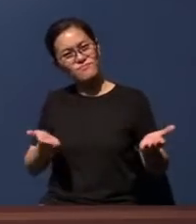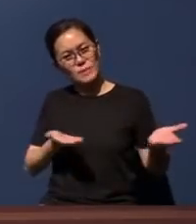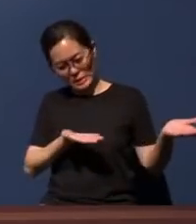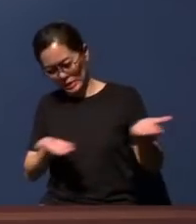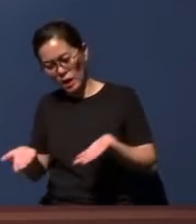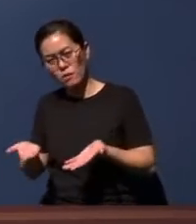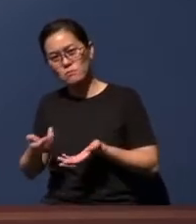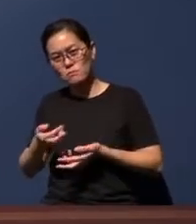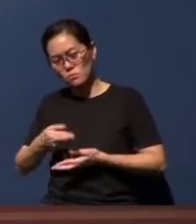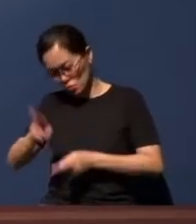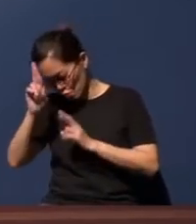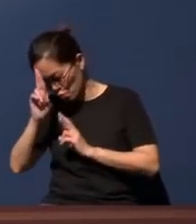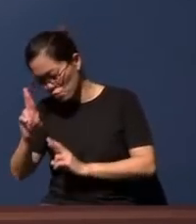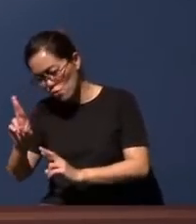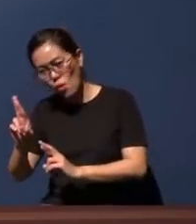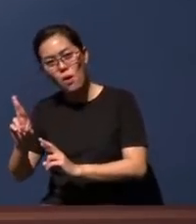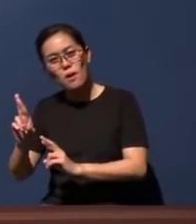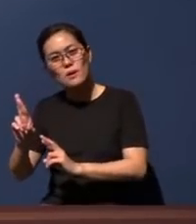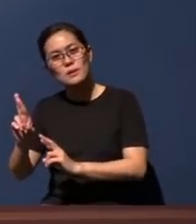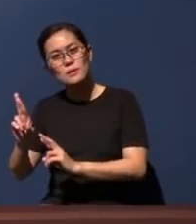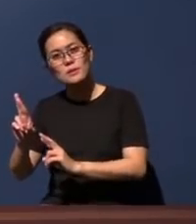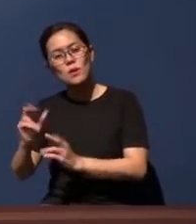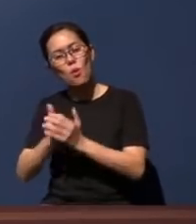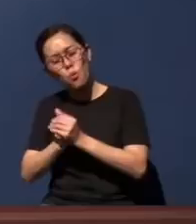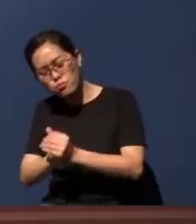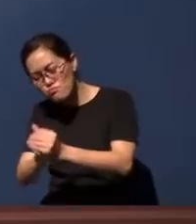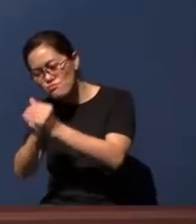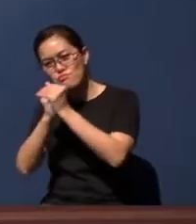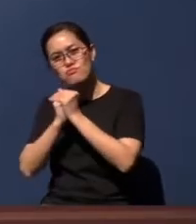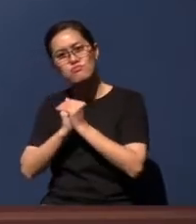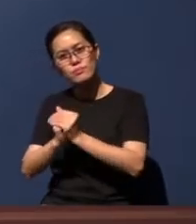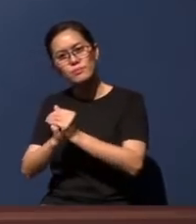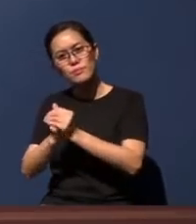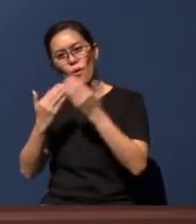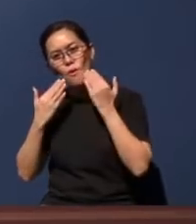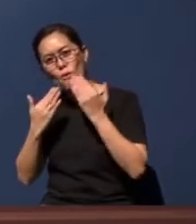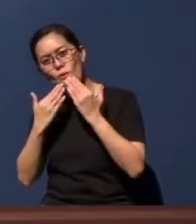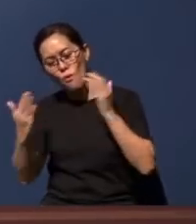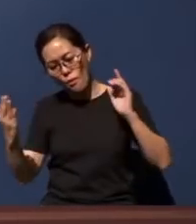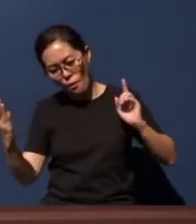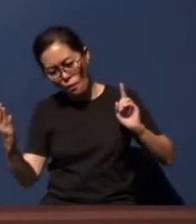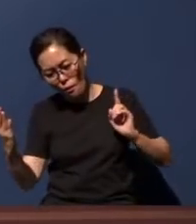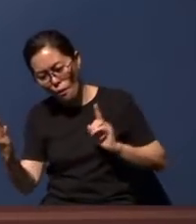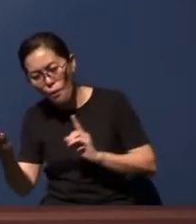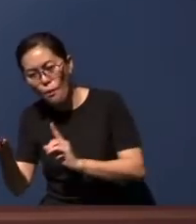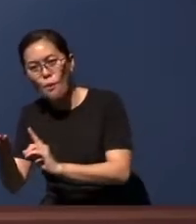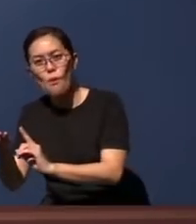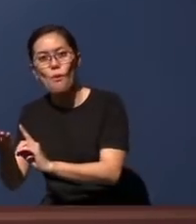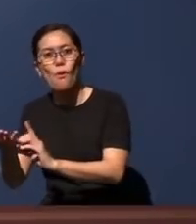to come to His table with worship and gratefulness for what Christ has done for us,